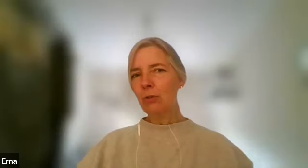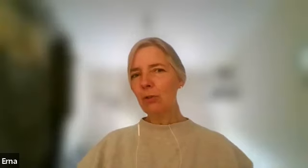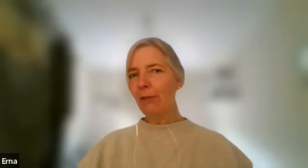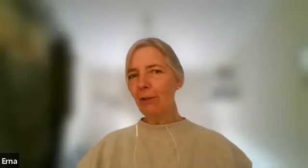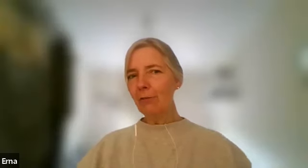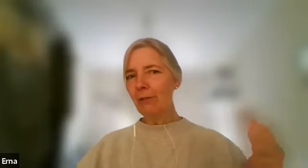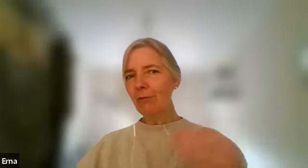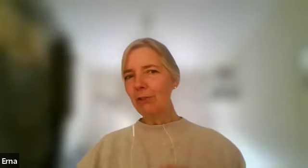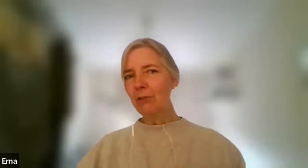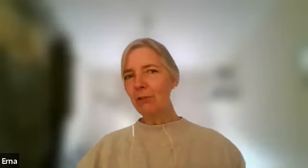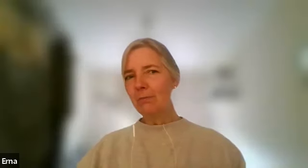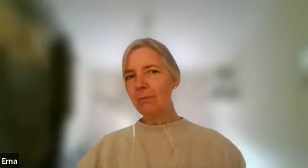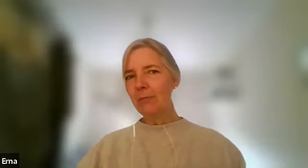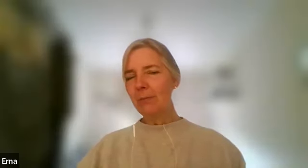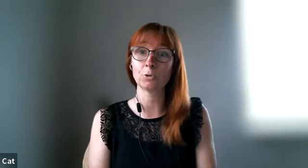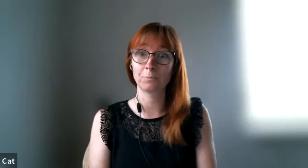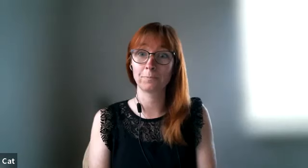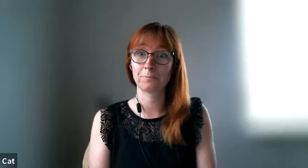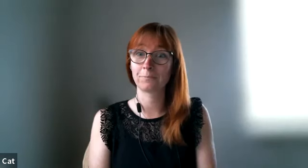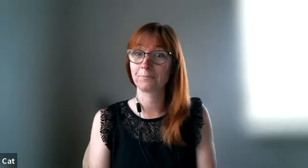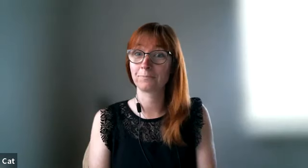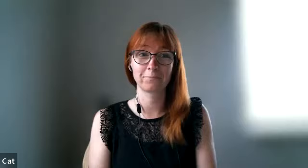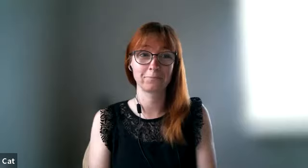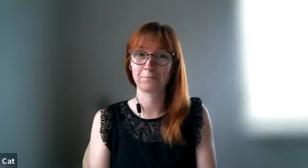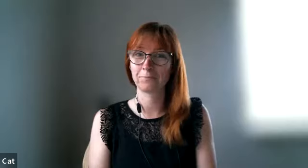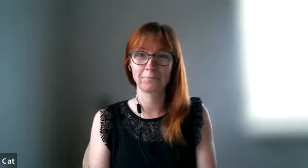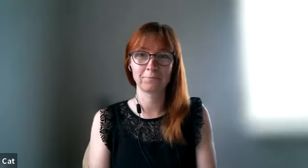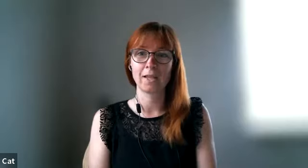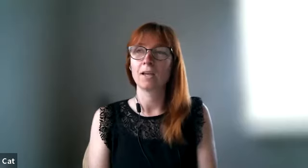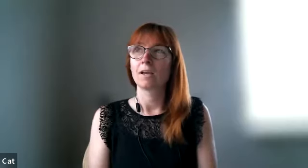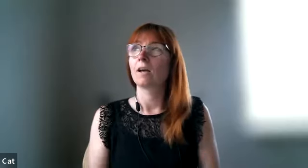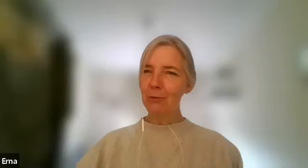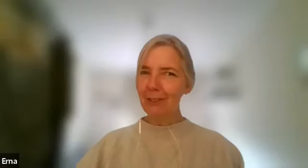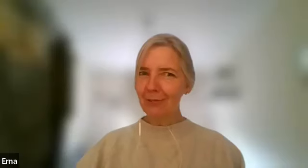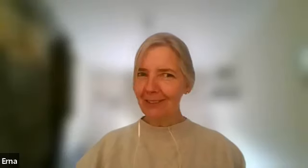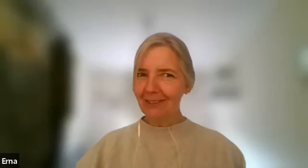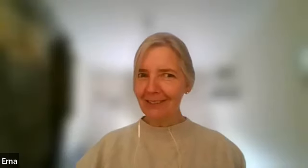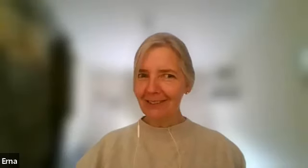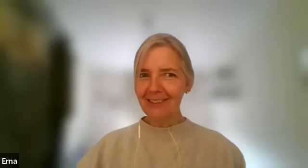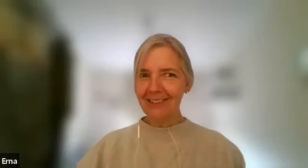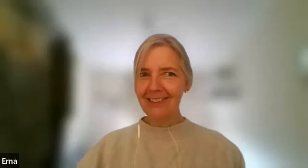do the favor in return because they might not know yeah okay so it's a one-way street yeah but